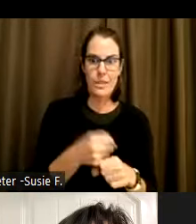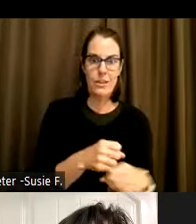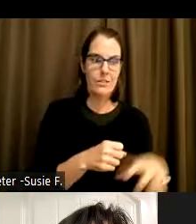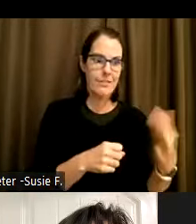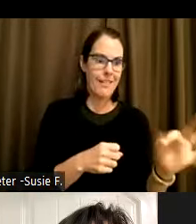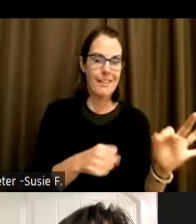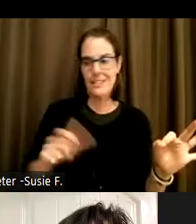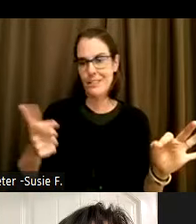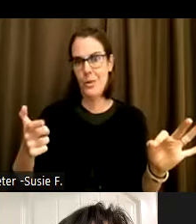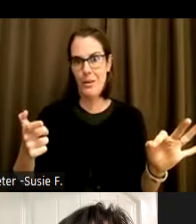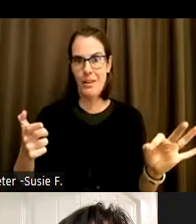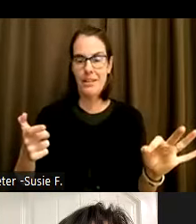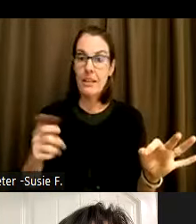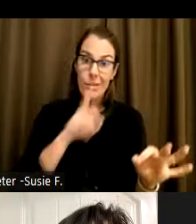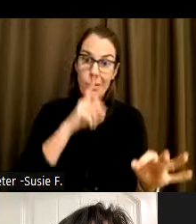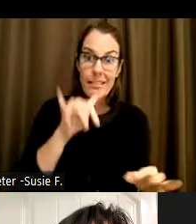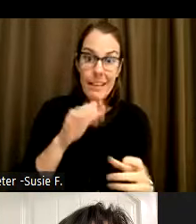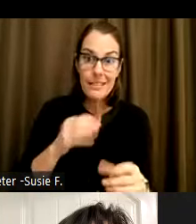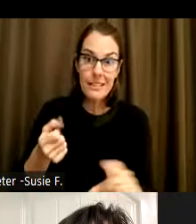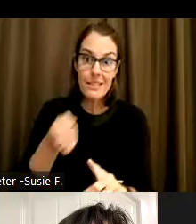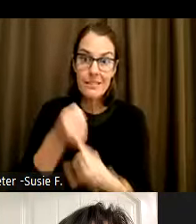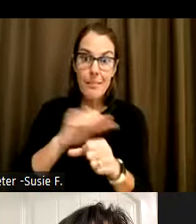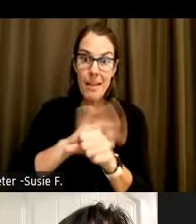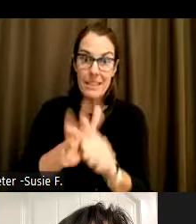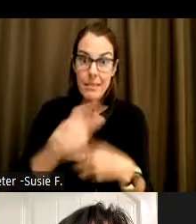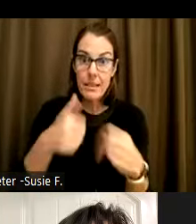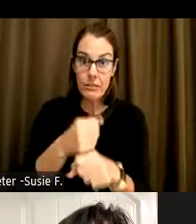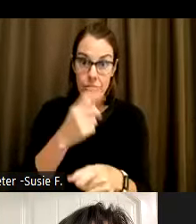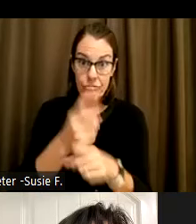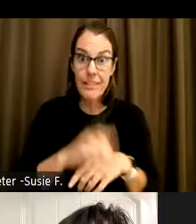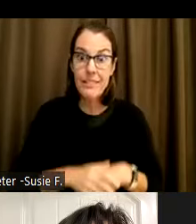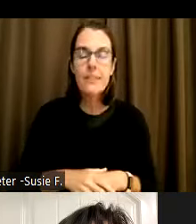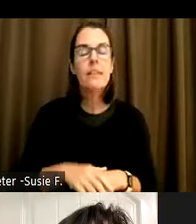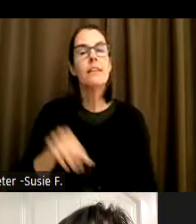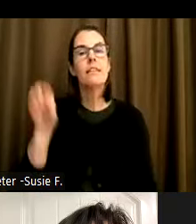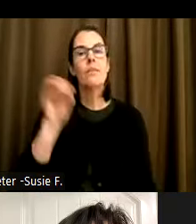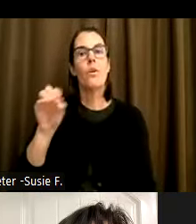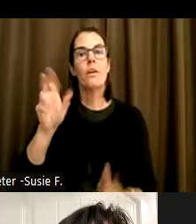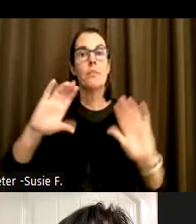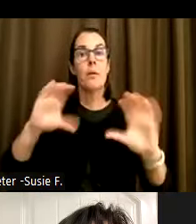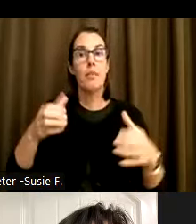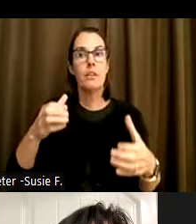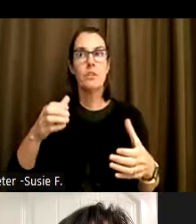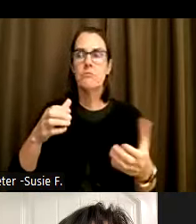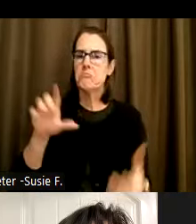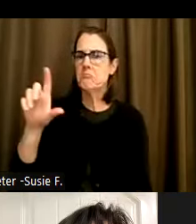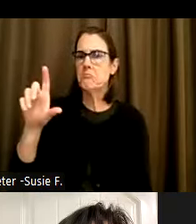over the key years of the pandemic. Oregon's population lowered only about 20,000 people in that time period.